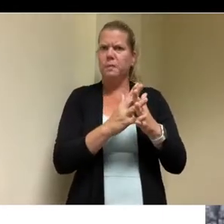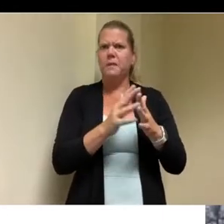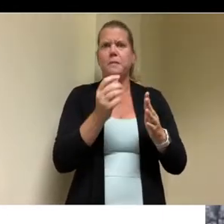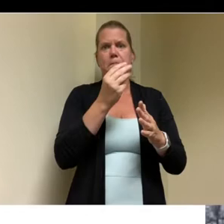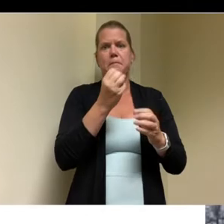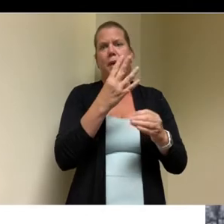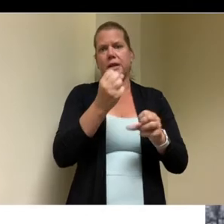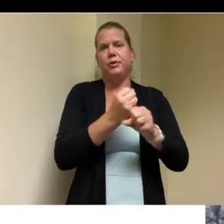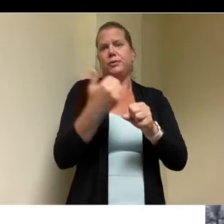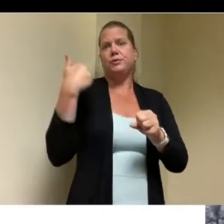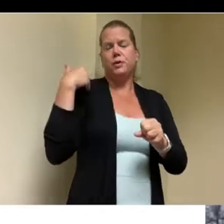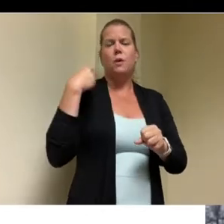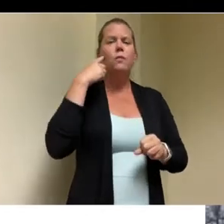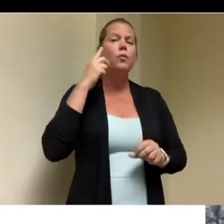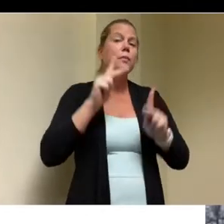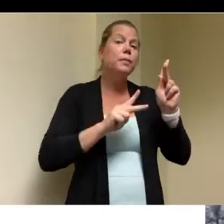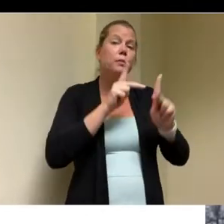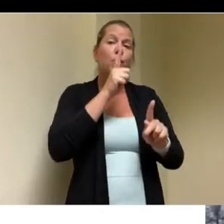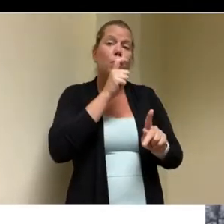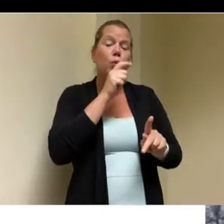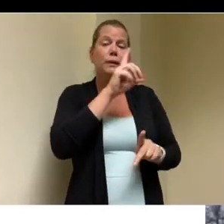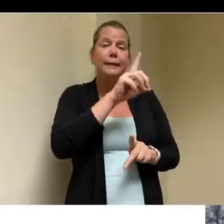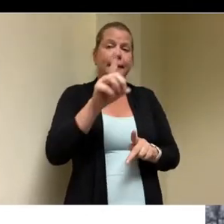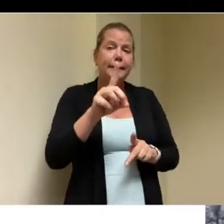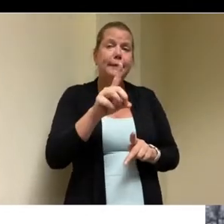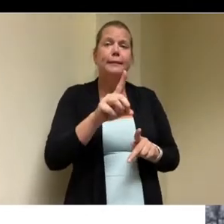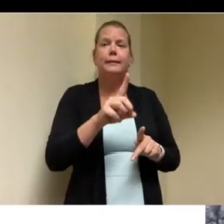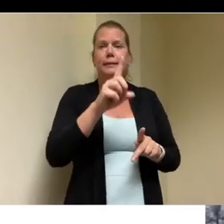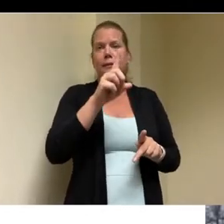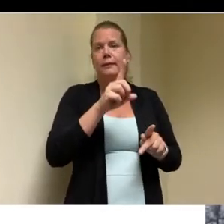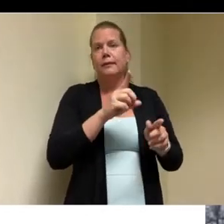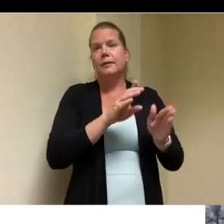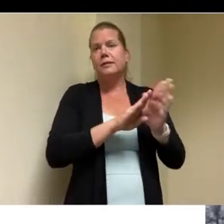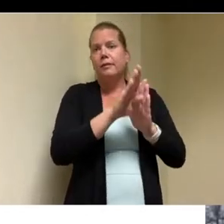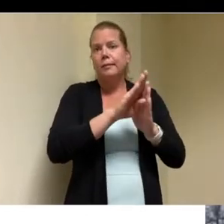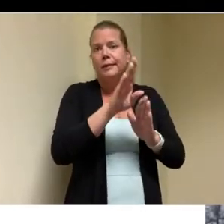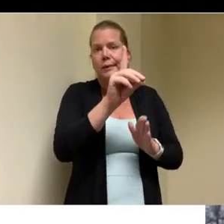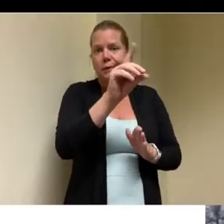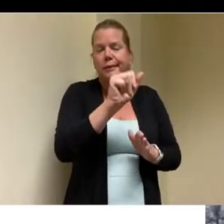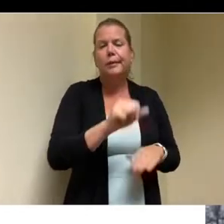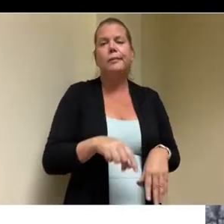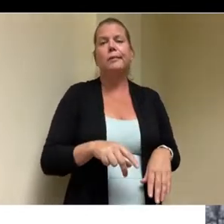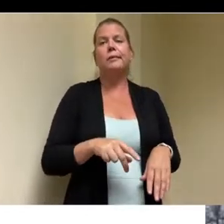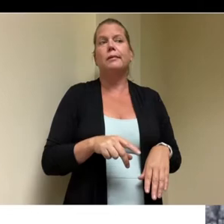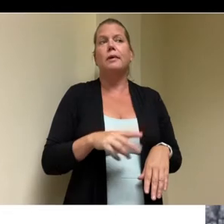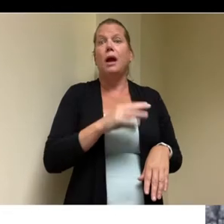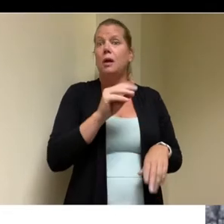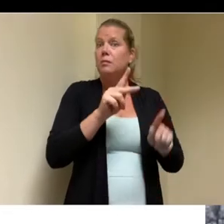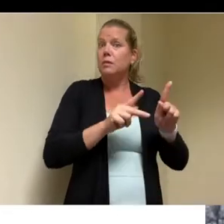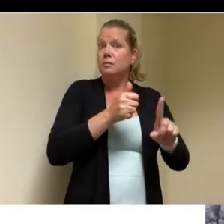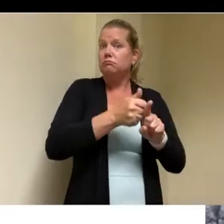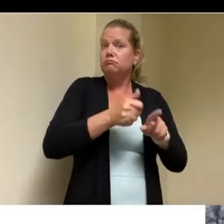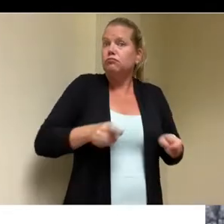individuals and those that are primarily in wheelchairs so we built that one new and this just